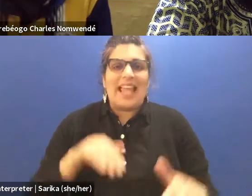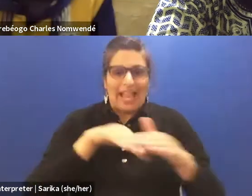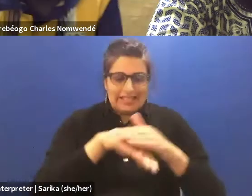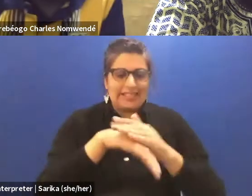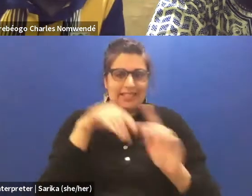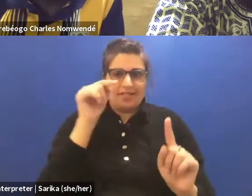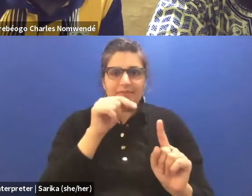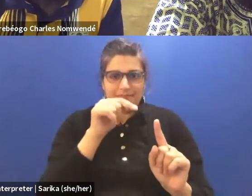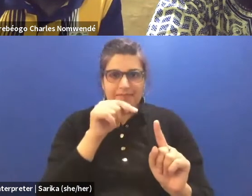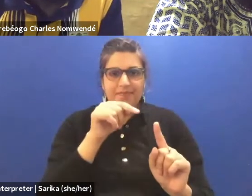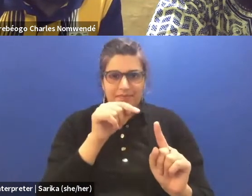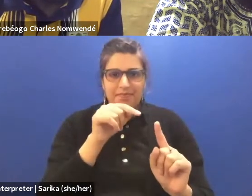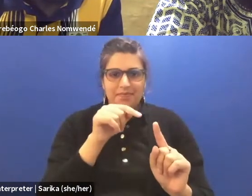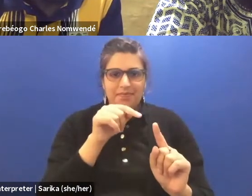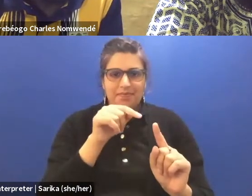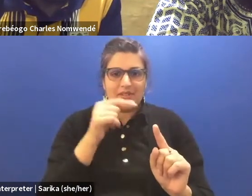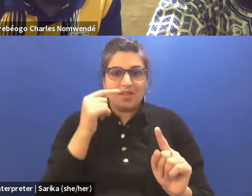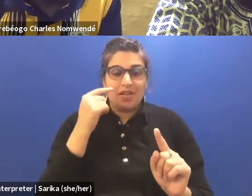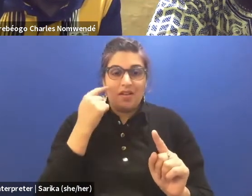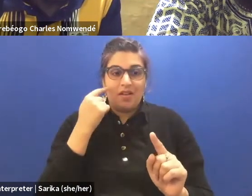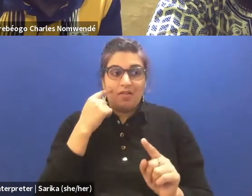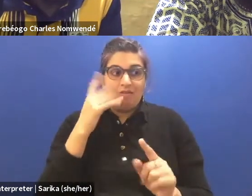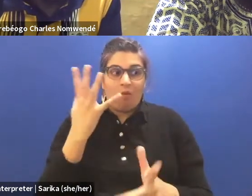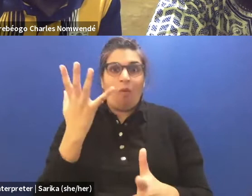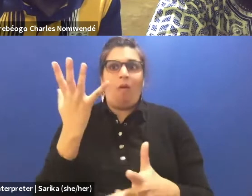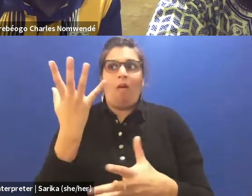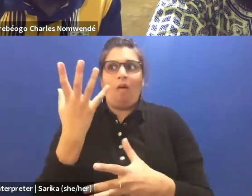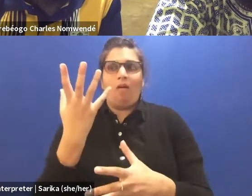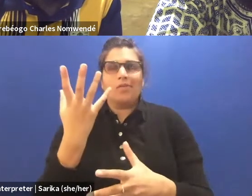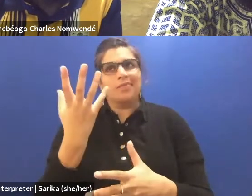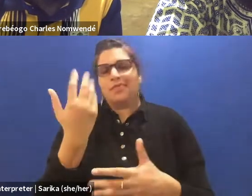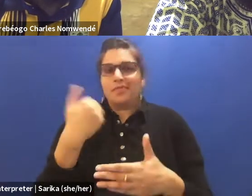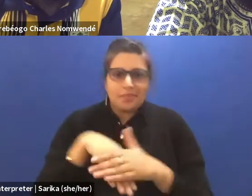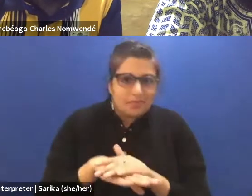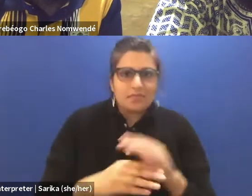which is that to get a seat at the table in the way that we want a seat at the table,